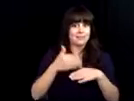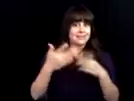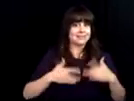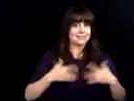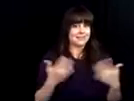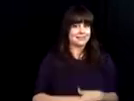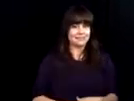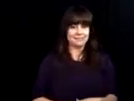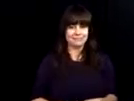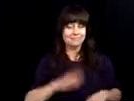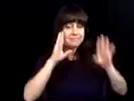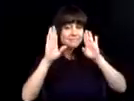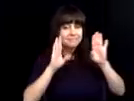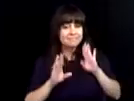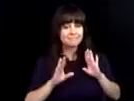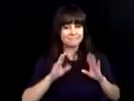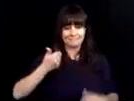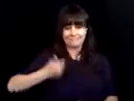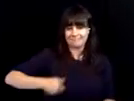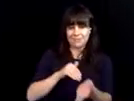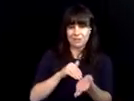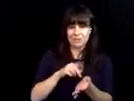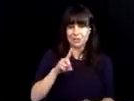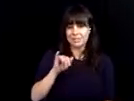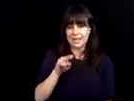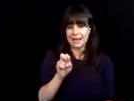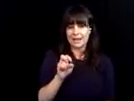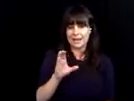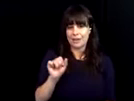hear from one more person before I return with updates on our next event.